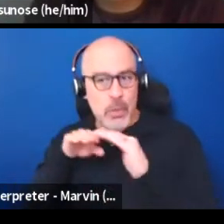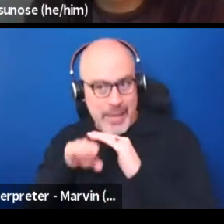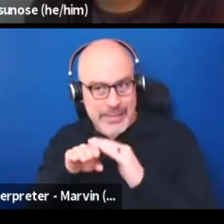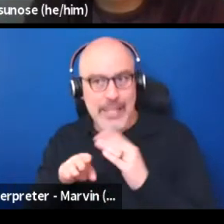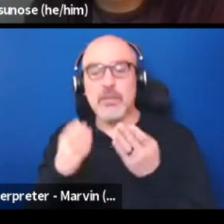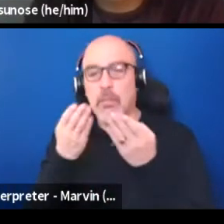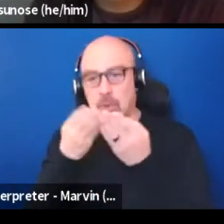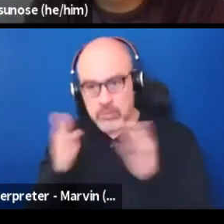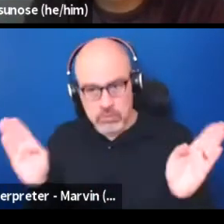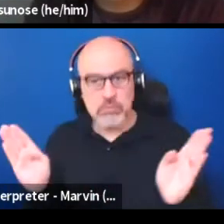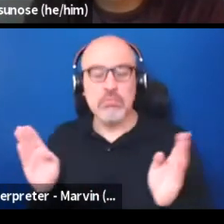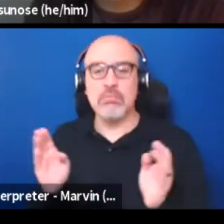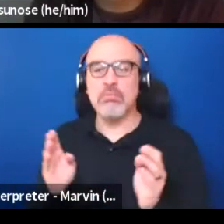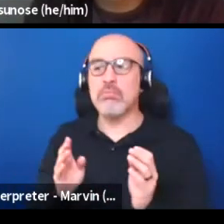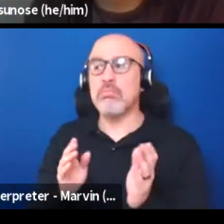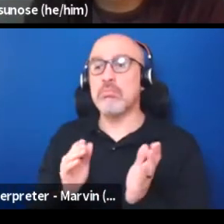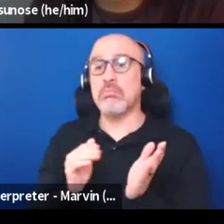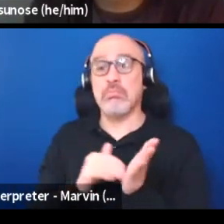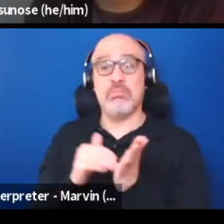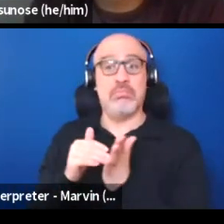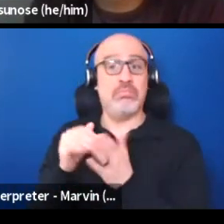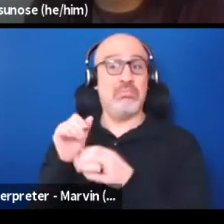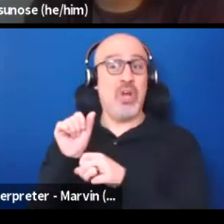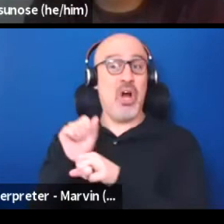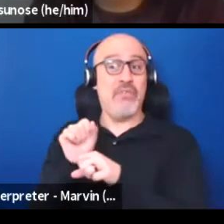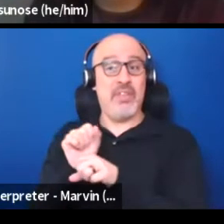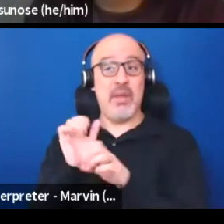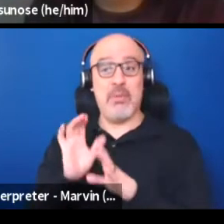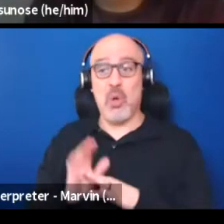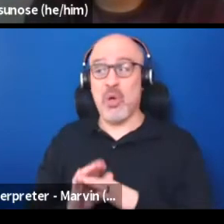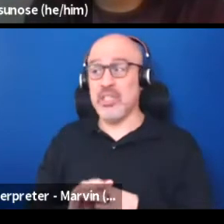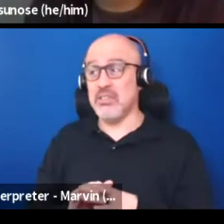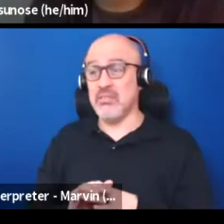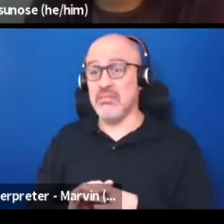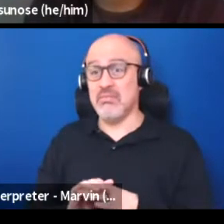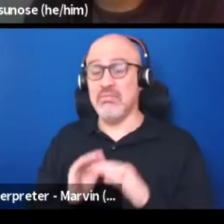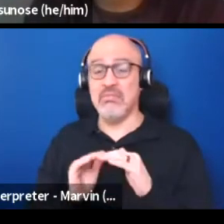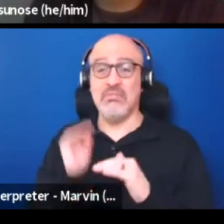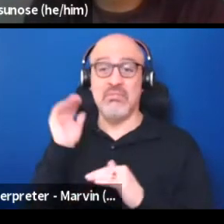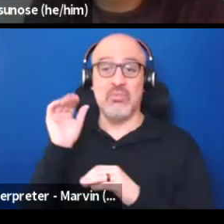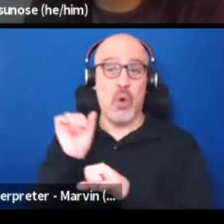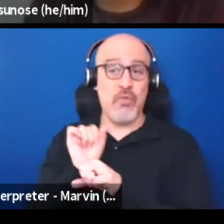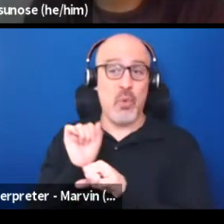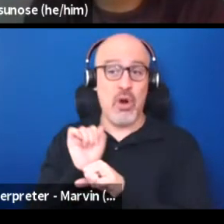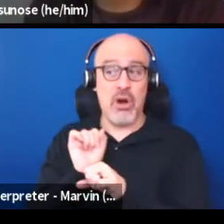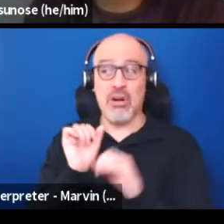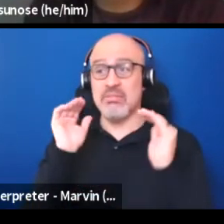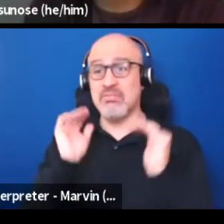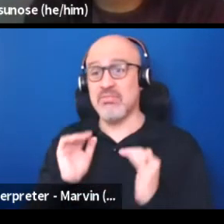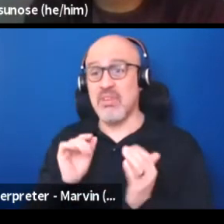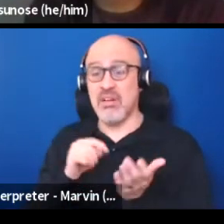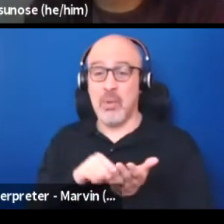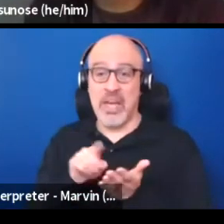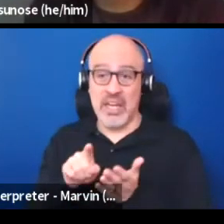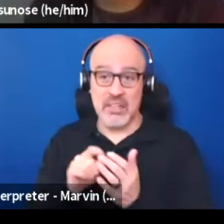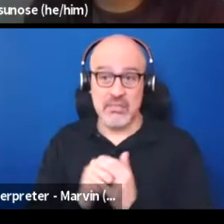And often those employees are under worked and underpaid. I also would love to see an American theater